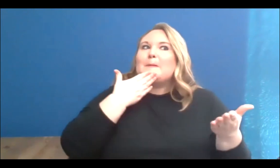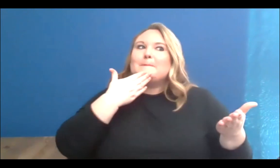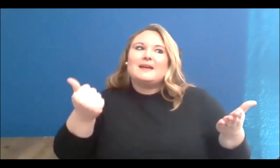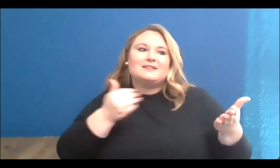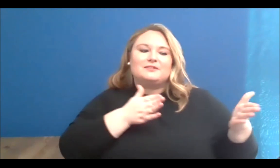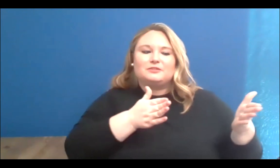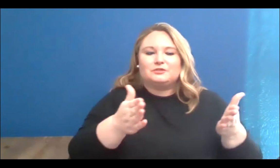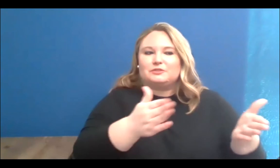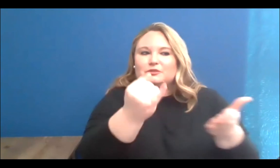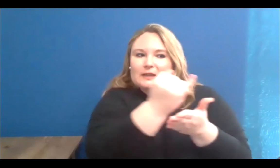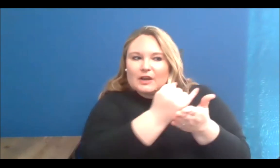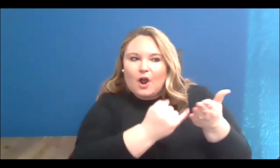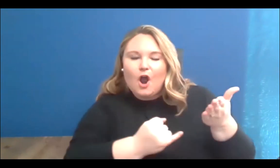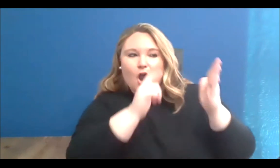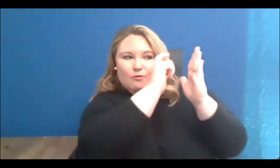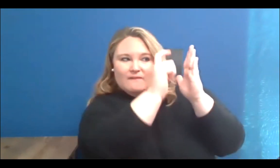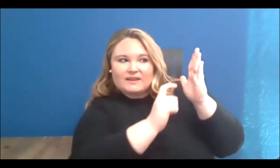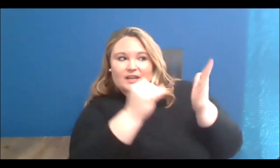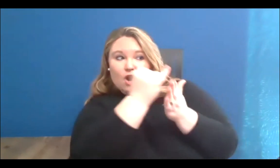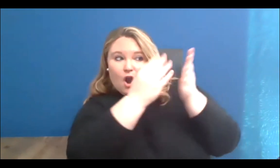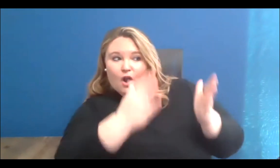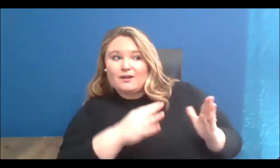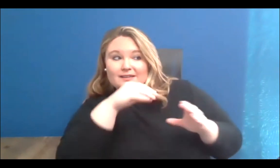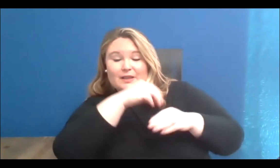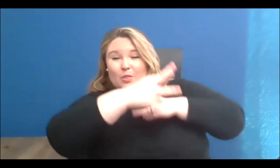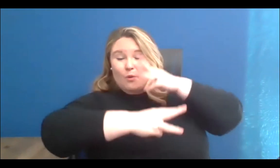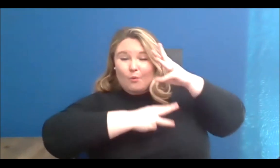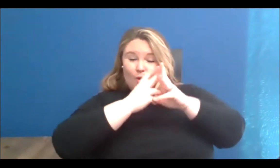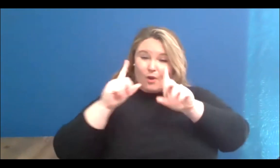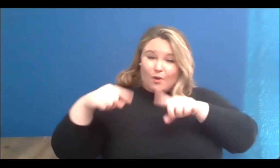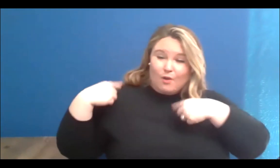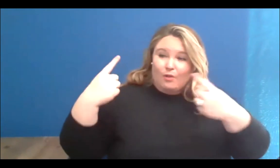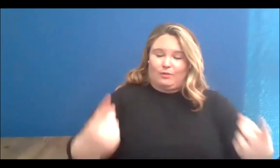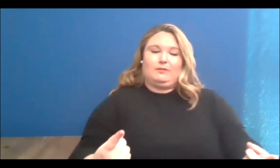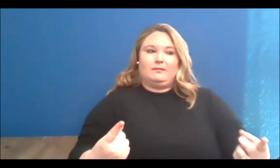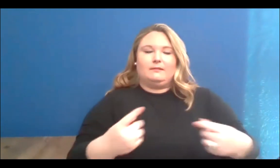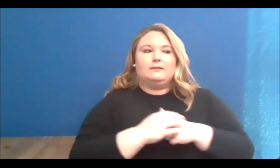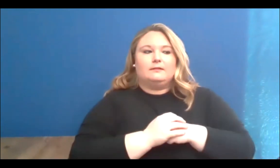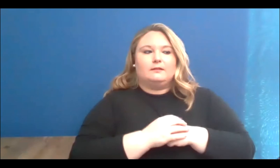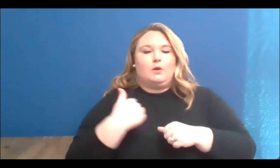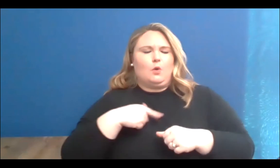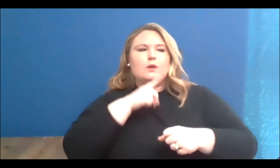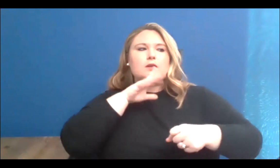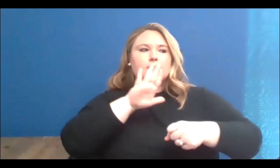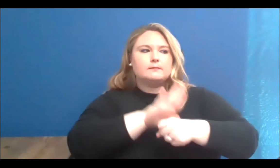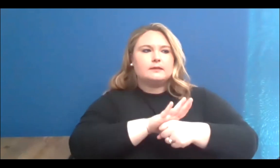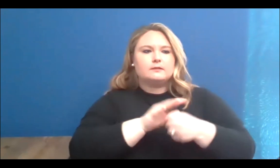art and artists in the world. StreetARToronto is committed to creating value with and for them